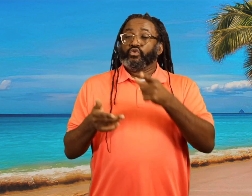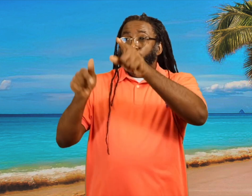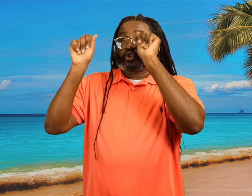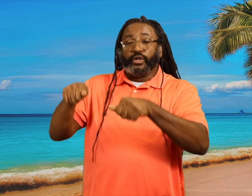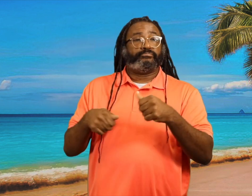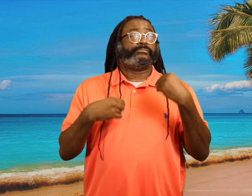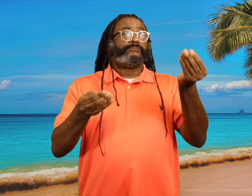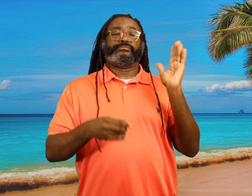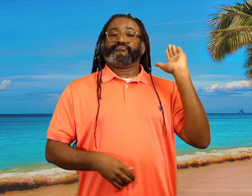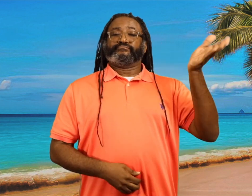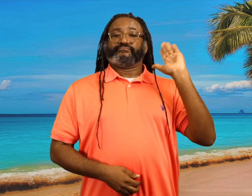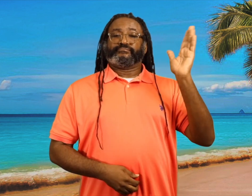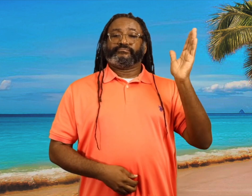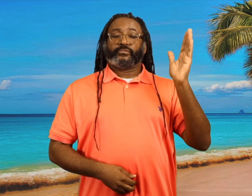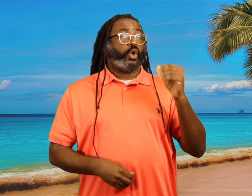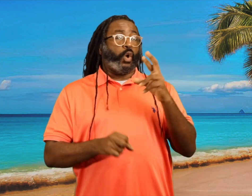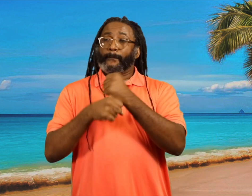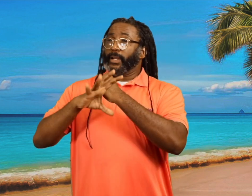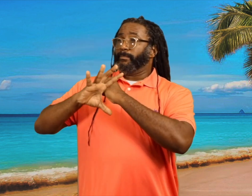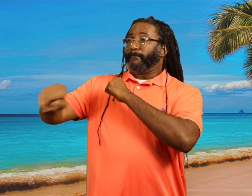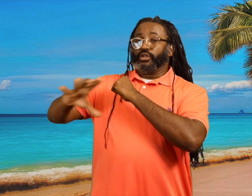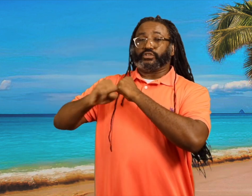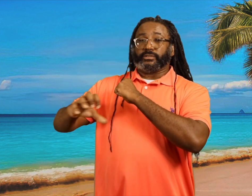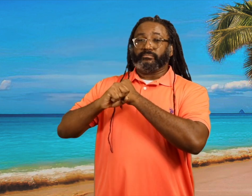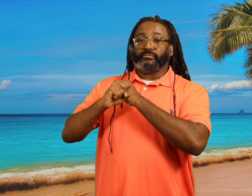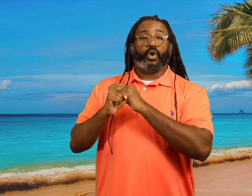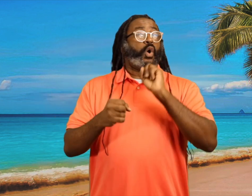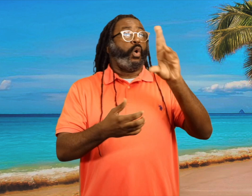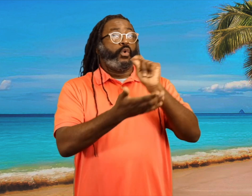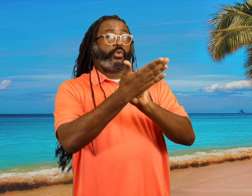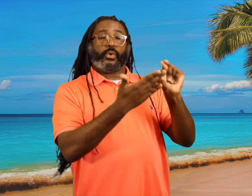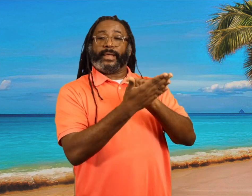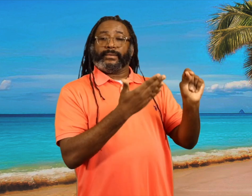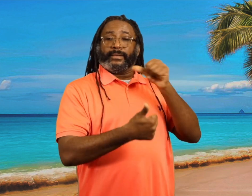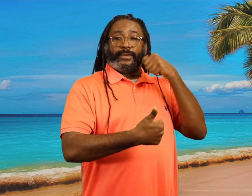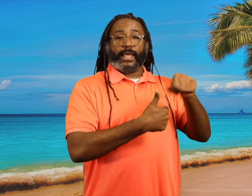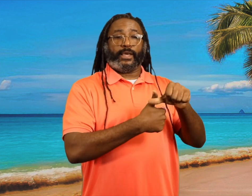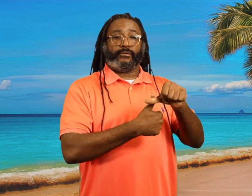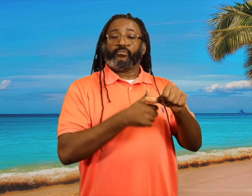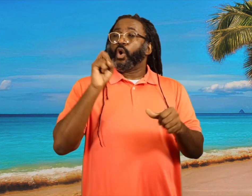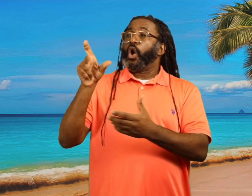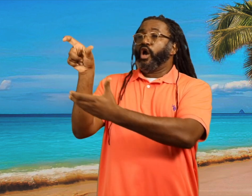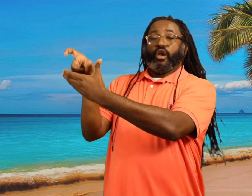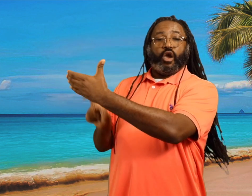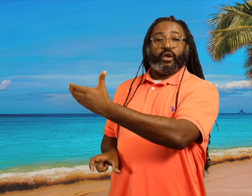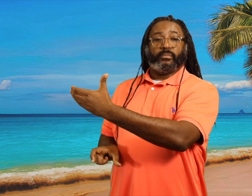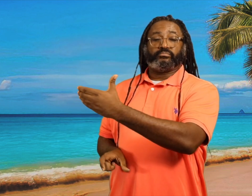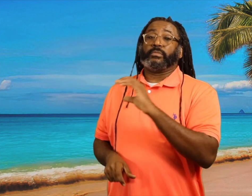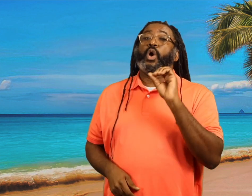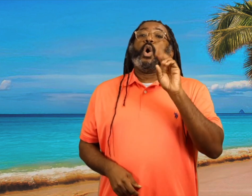You could give a speech or make a commercial or write a letter or an article